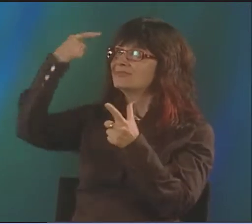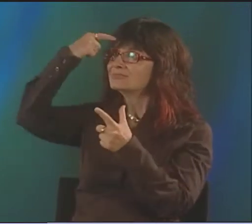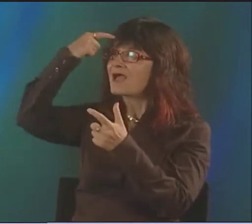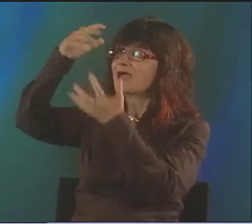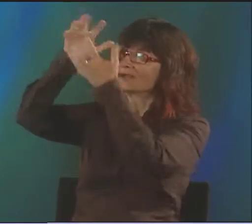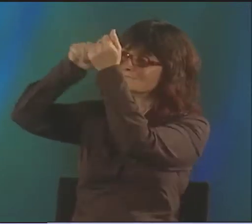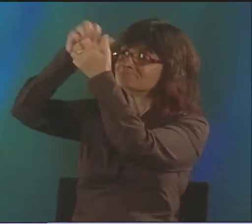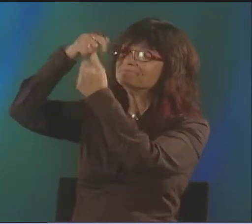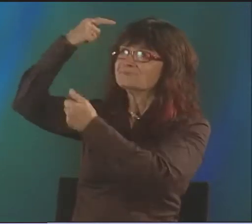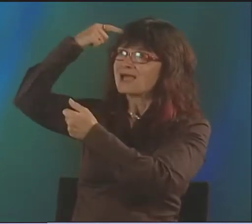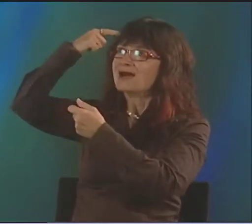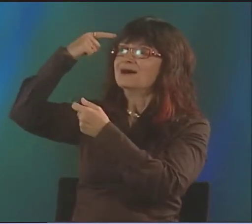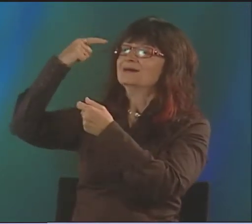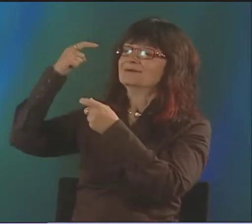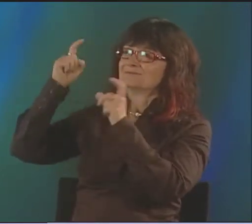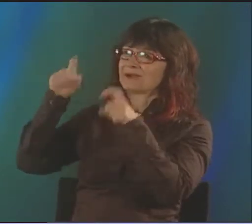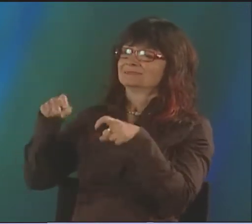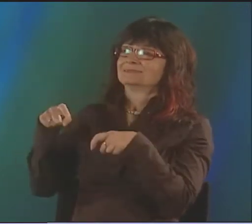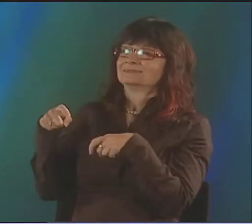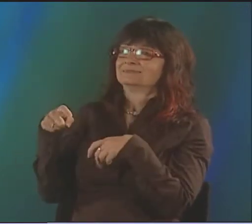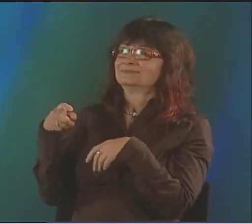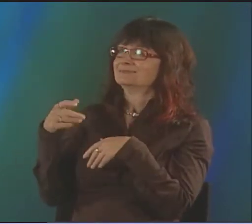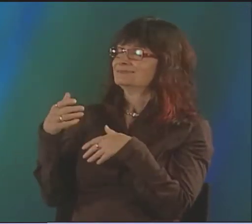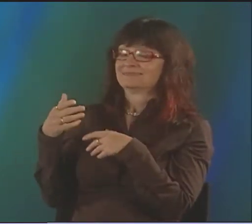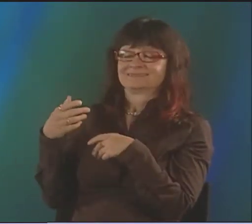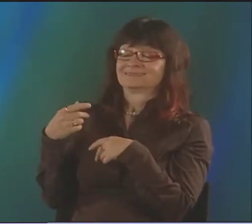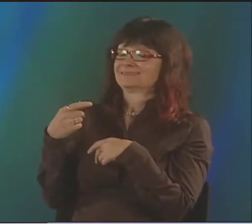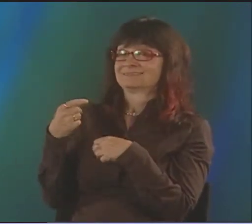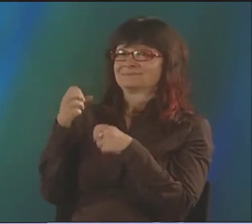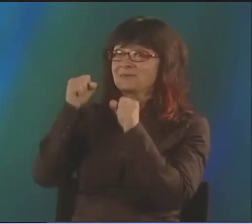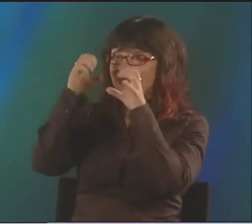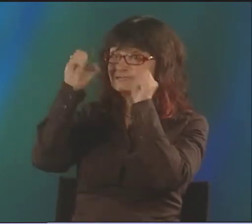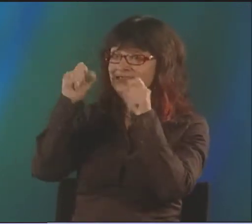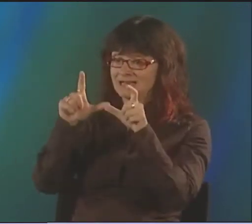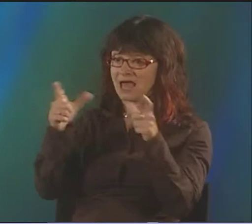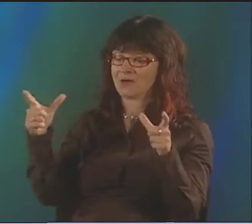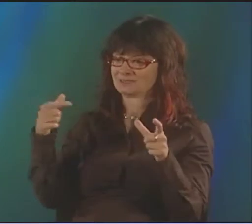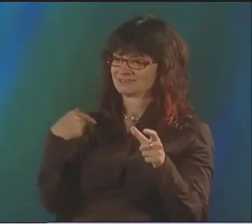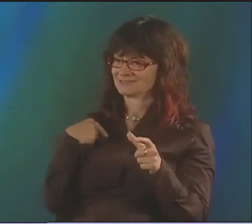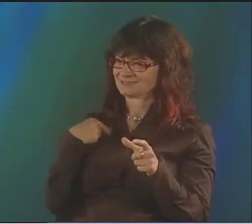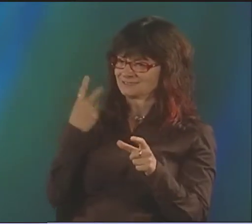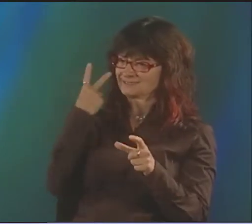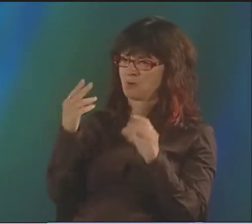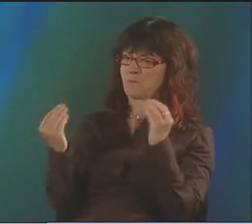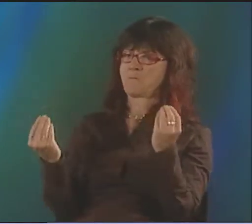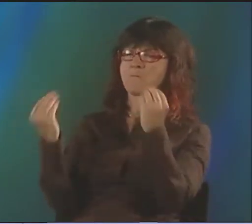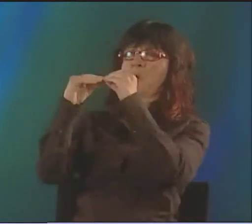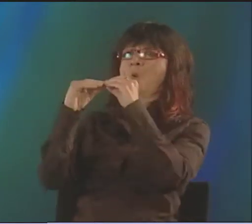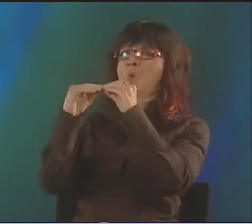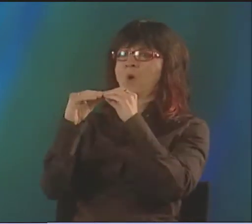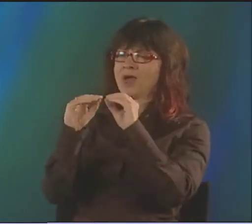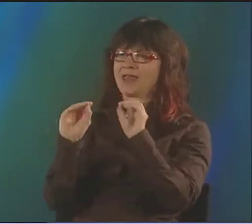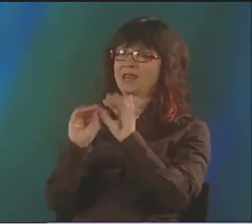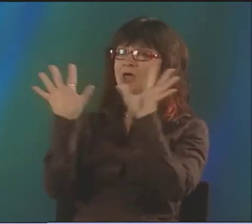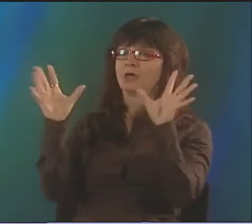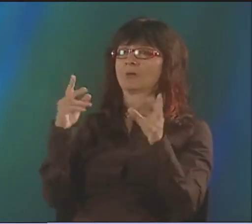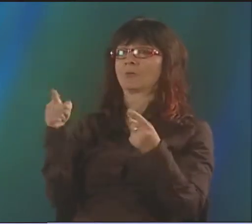YOU HAVE TO COGITATE ON IT, YOU HAVE TO DIGEST IT AND CHEW ON IT. LANGUAGE IS JUST AN AMAZING THING.